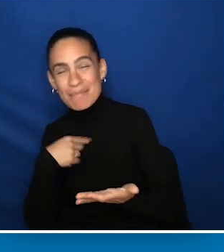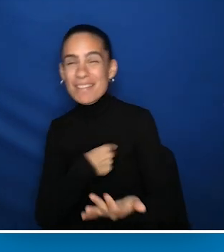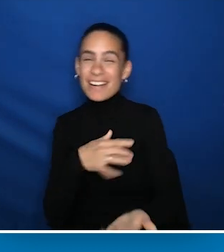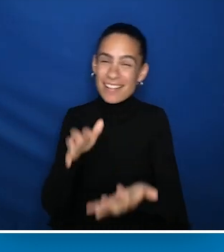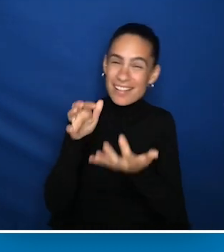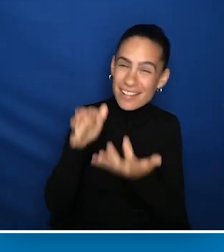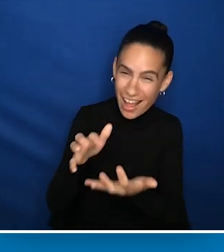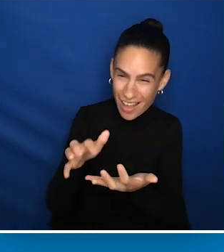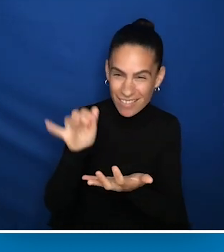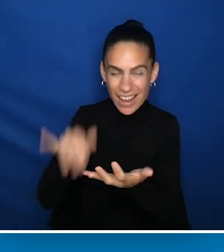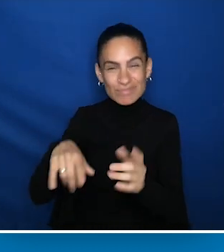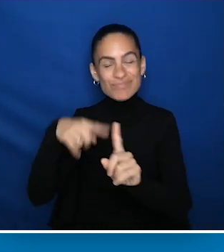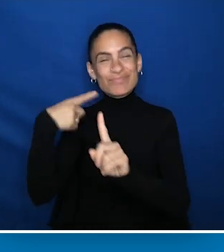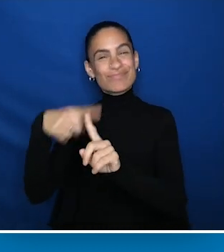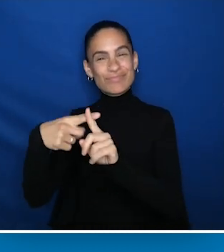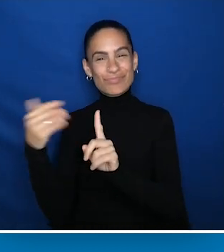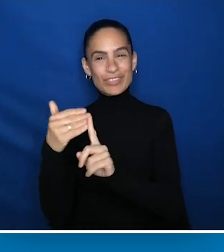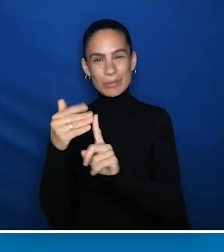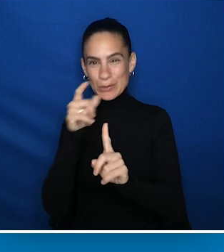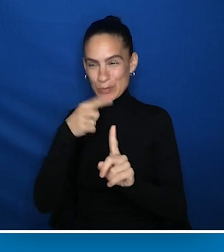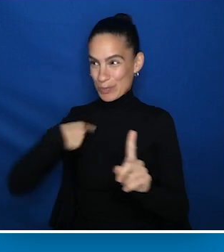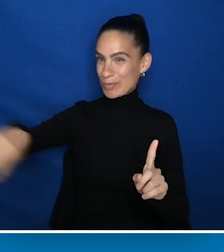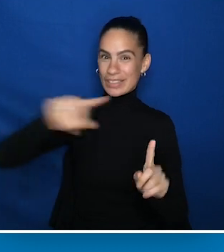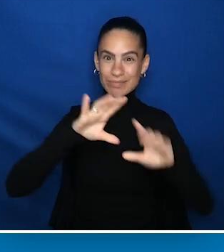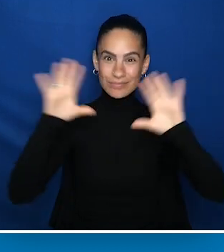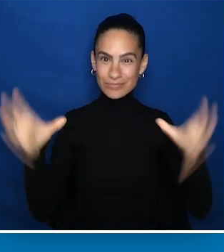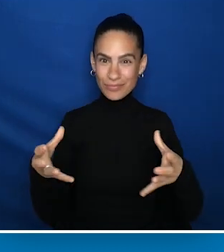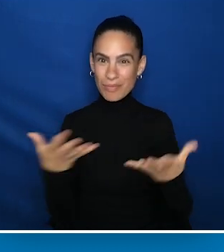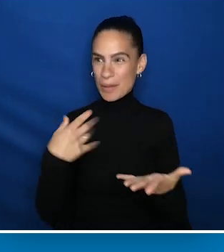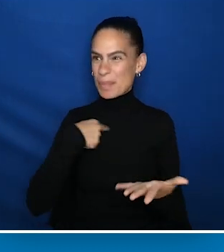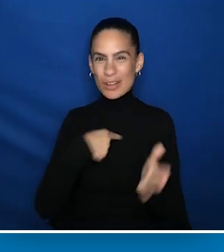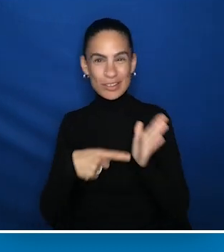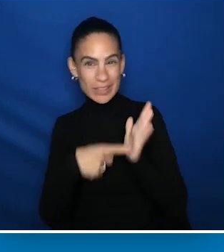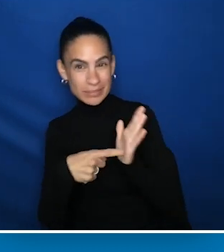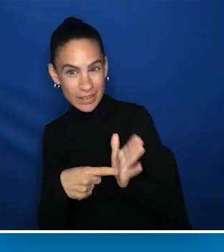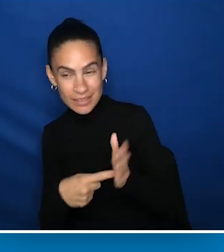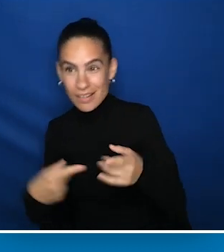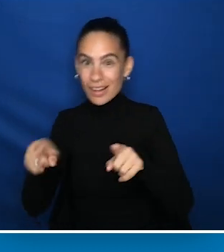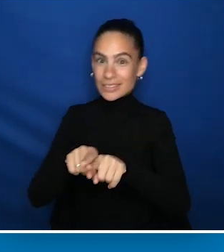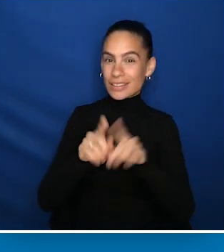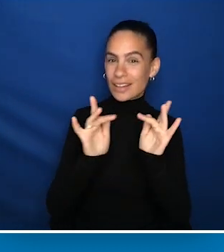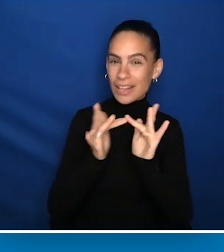It's a positive reminder of who we are and what we stand for as a network. AUCD is a nationwide community